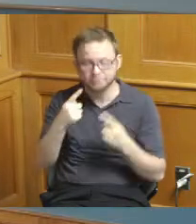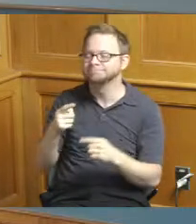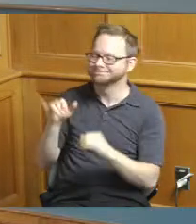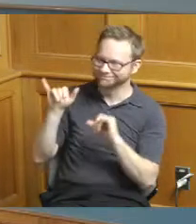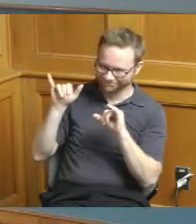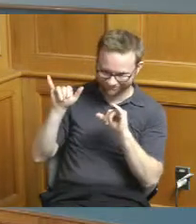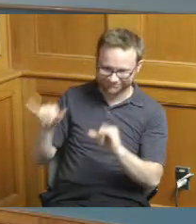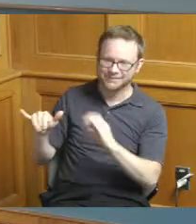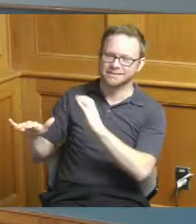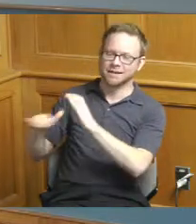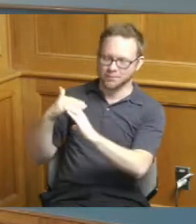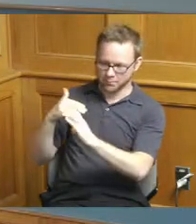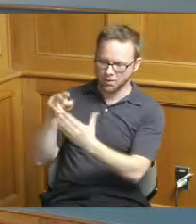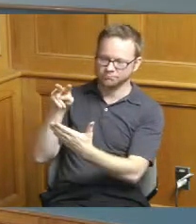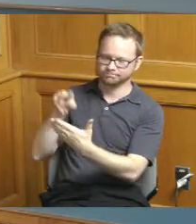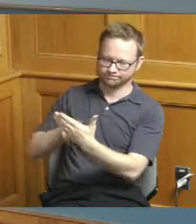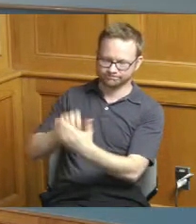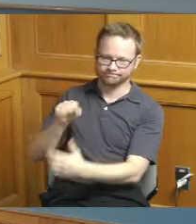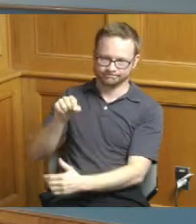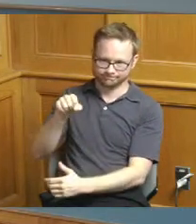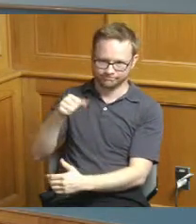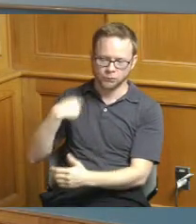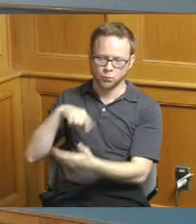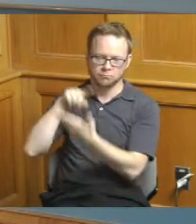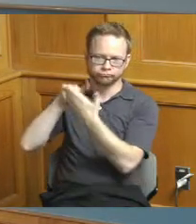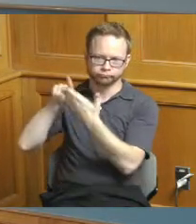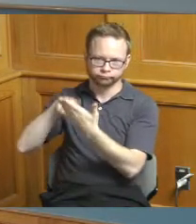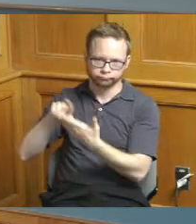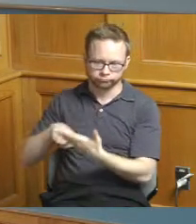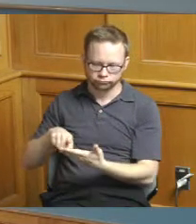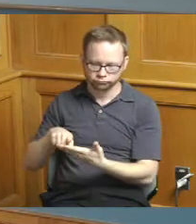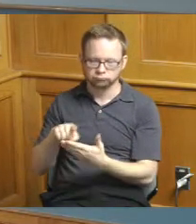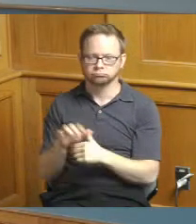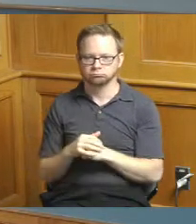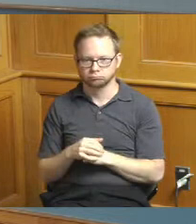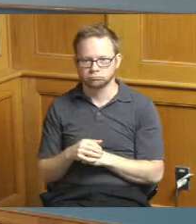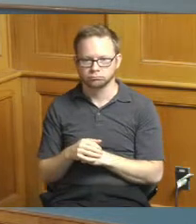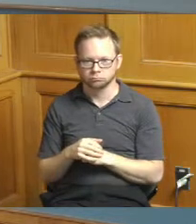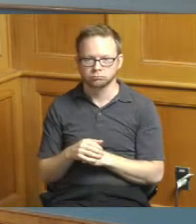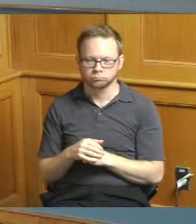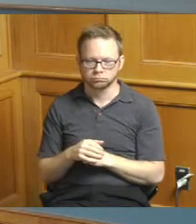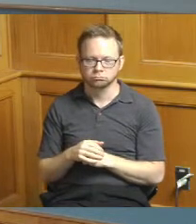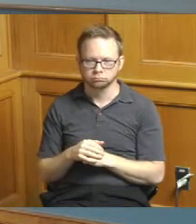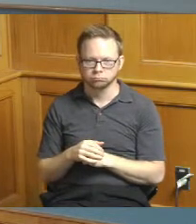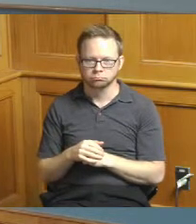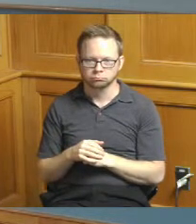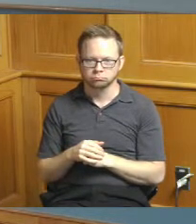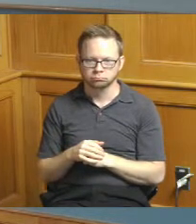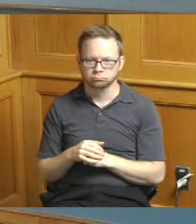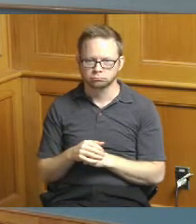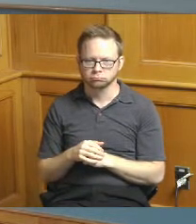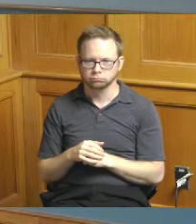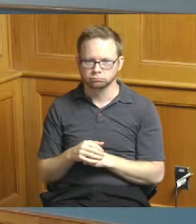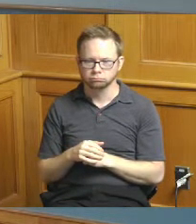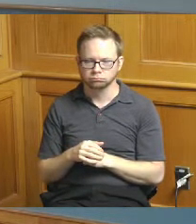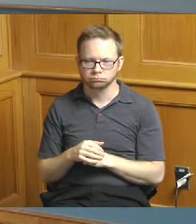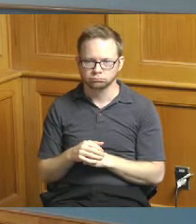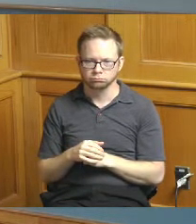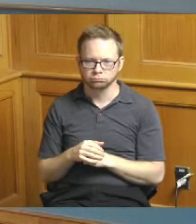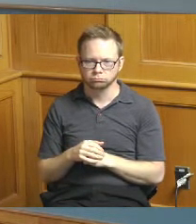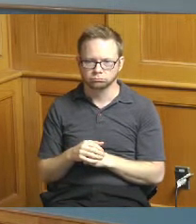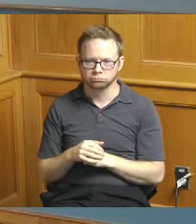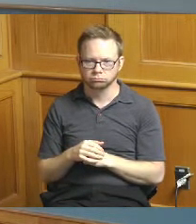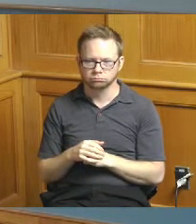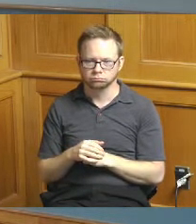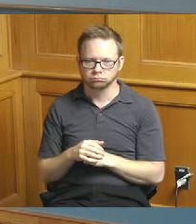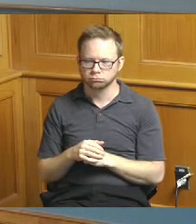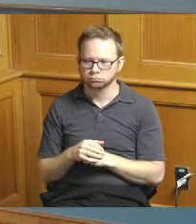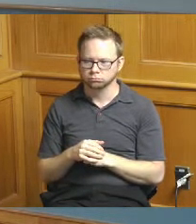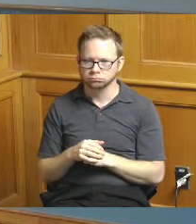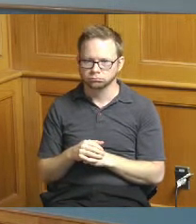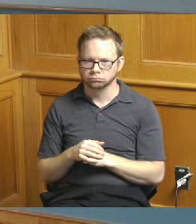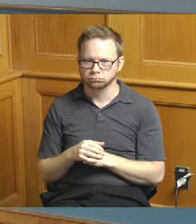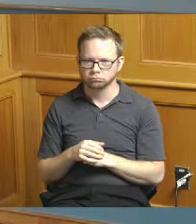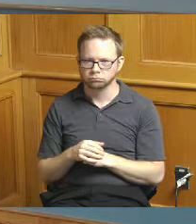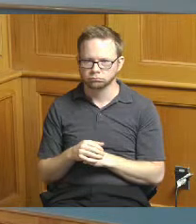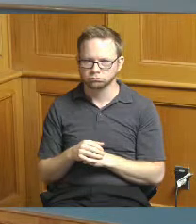and and we were able to look into that a couple of different responses there this doing kind